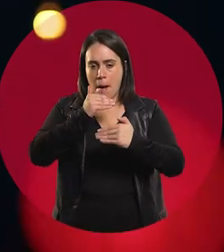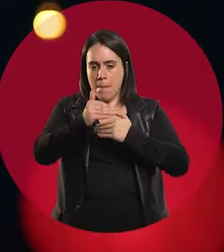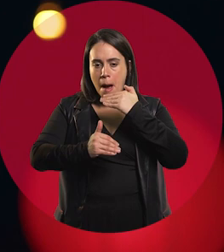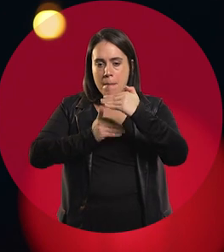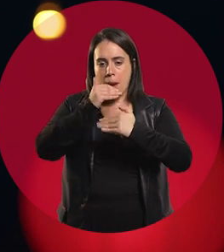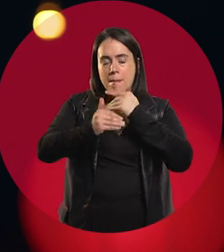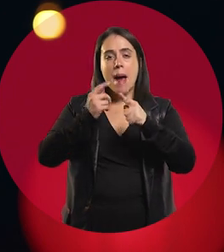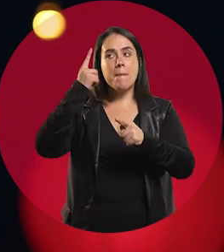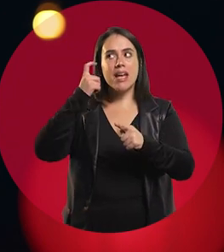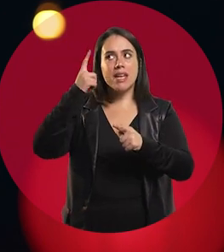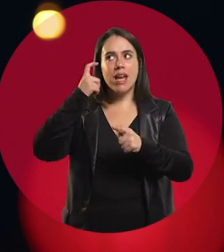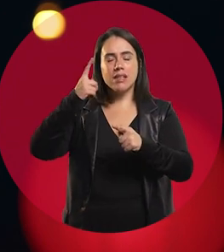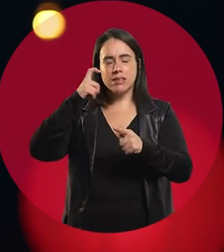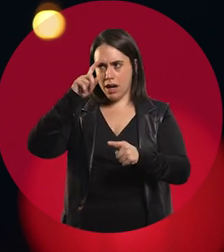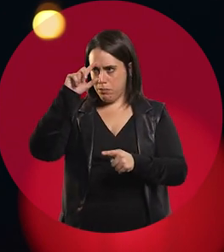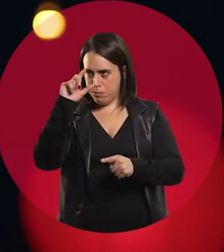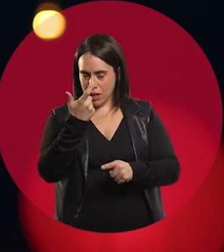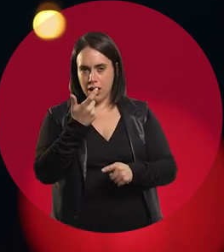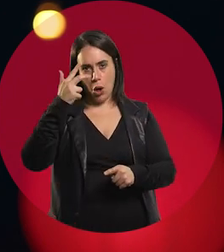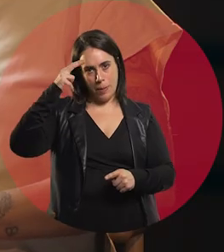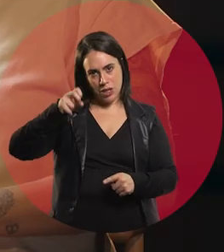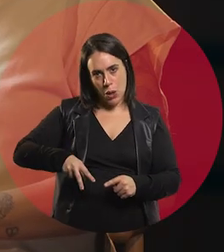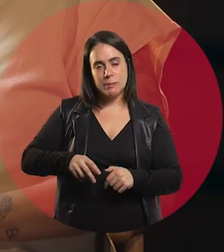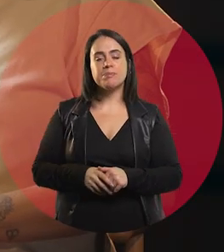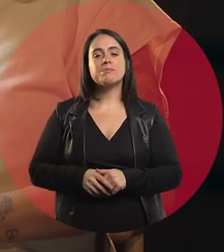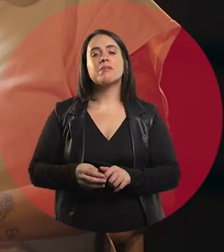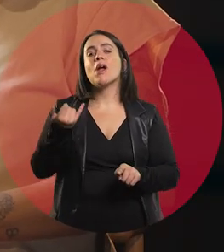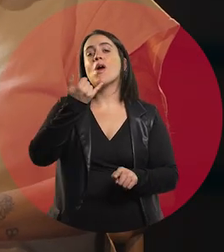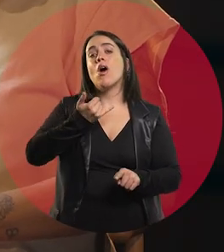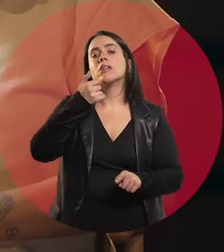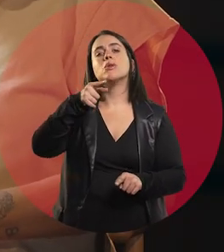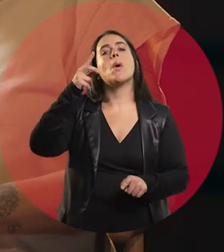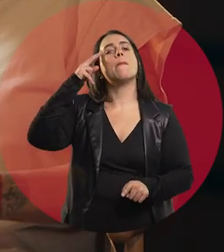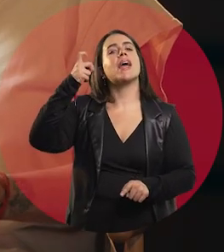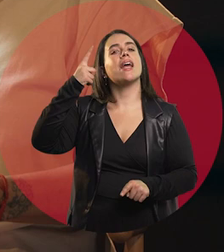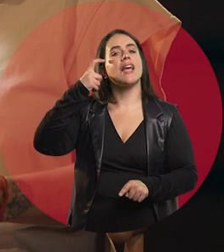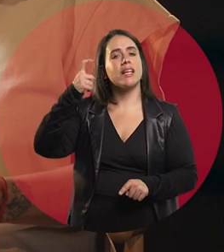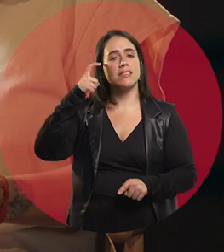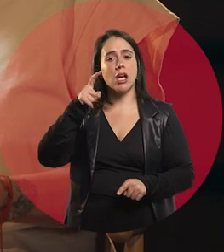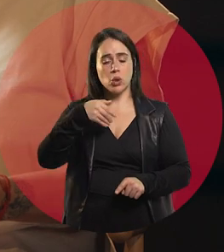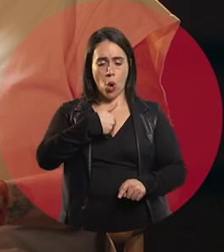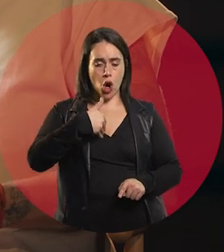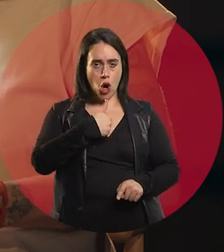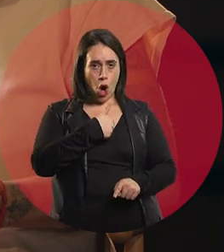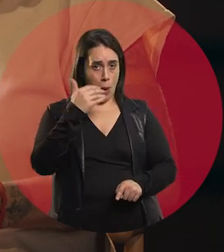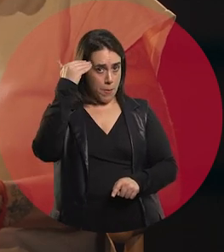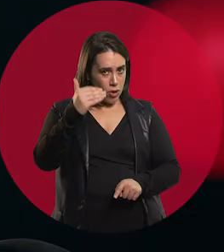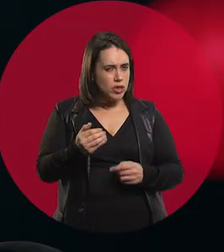and began talking to people. I would like to hear about your experience in teaching, and why you chose teaching.